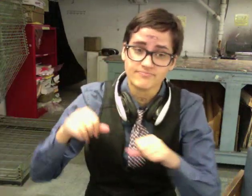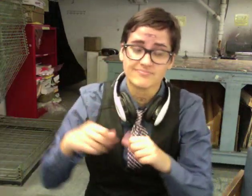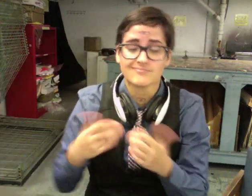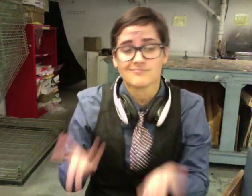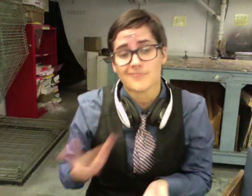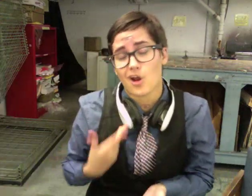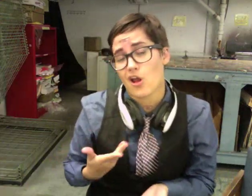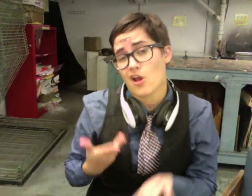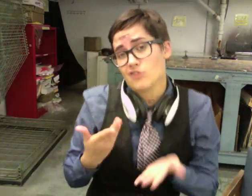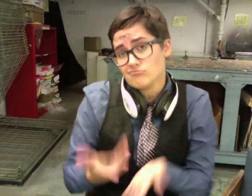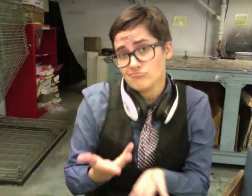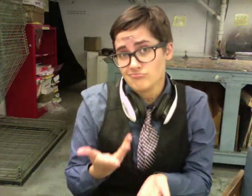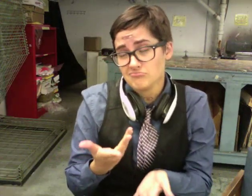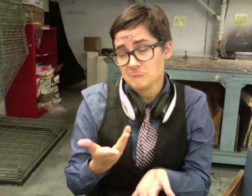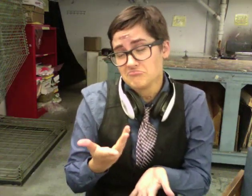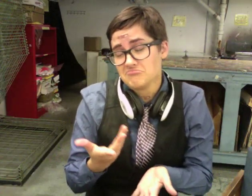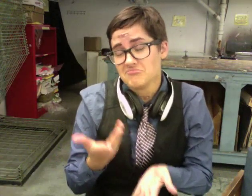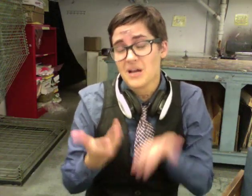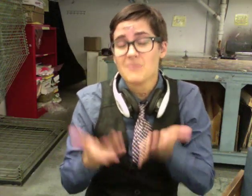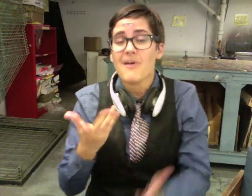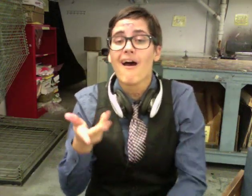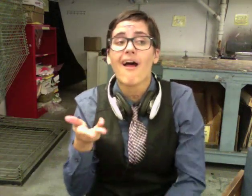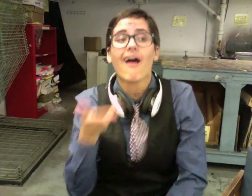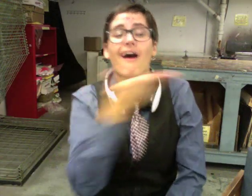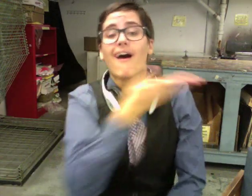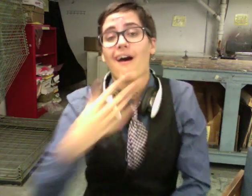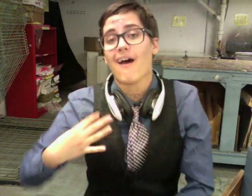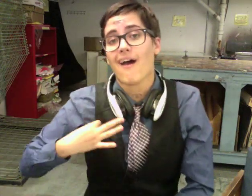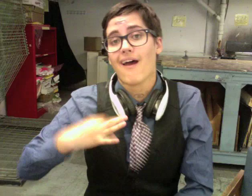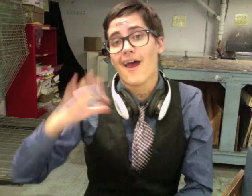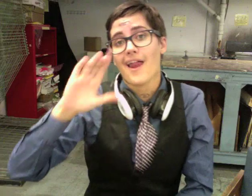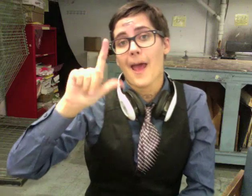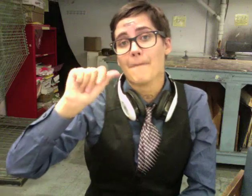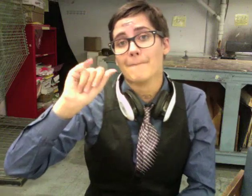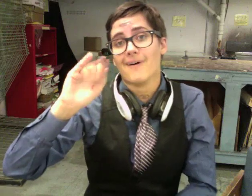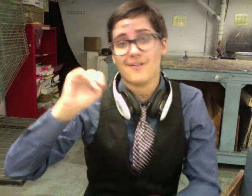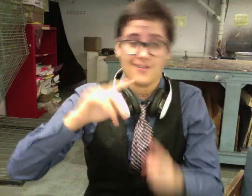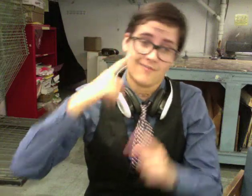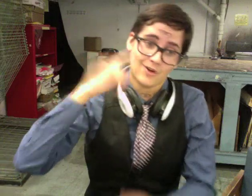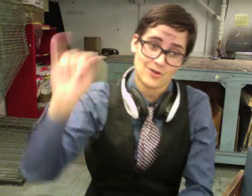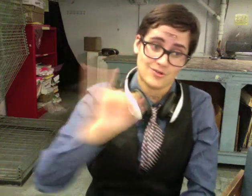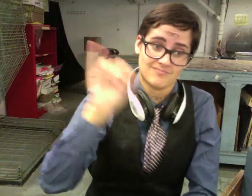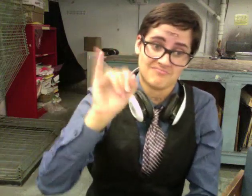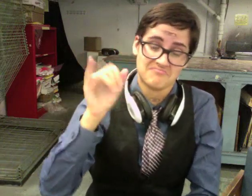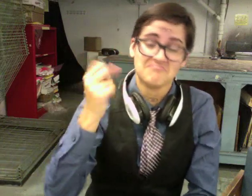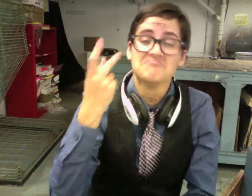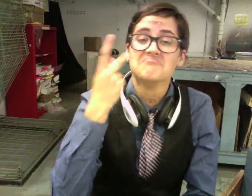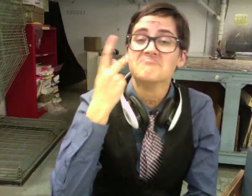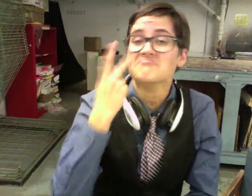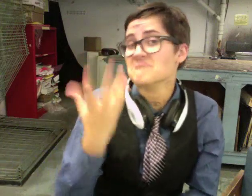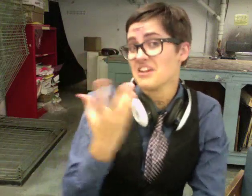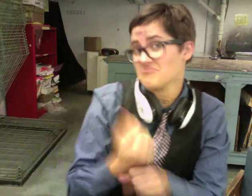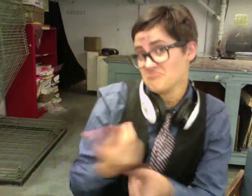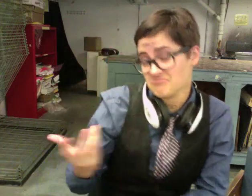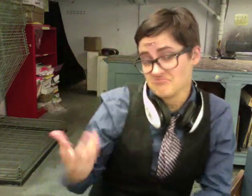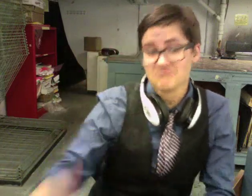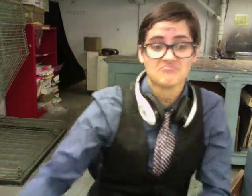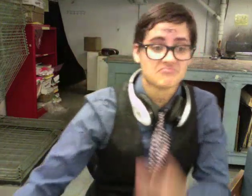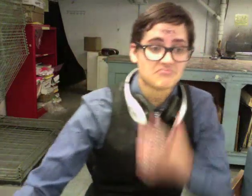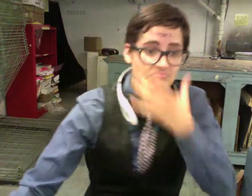here in Night Vale that absolutely no one can feel. Well...submit an insurance claim, anyway. See what you can get, right?